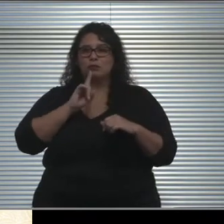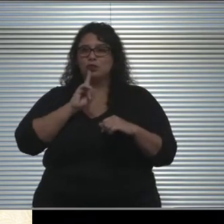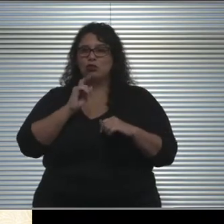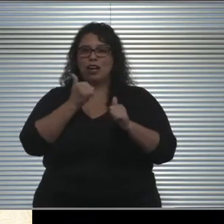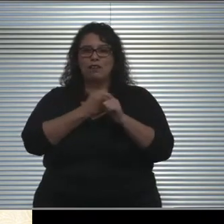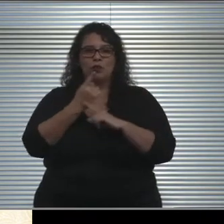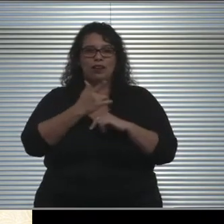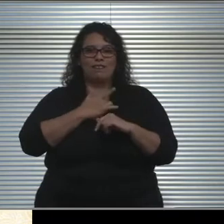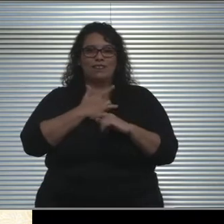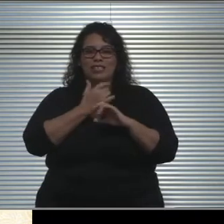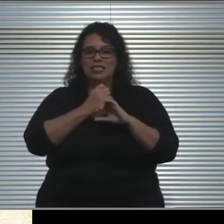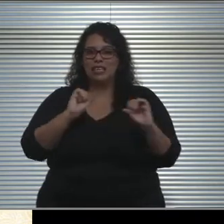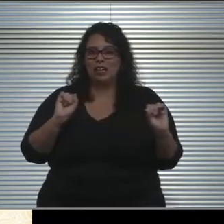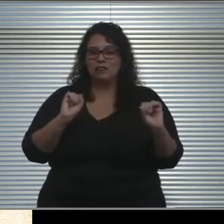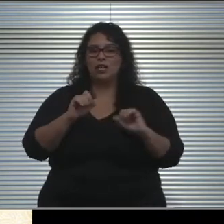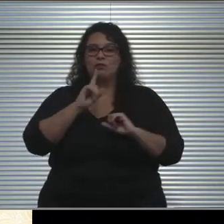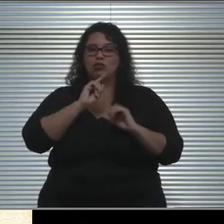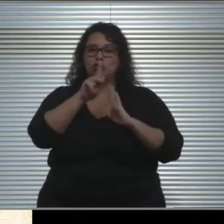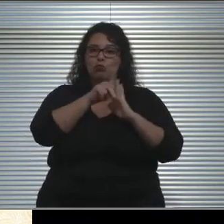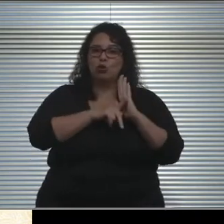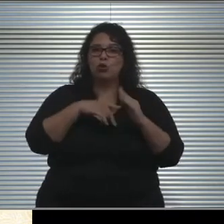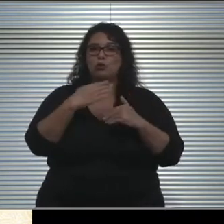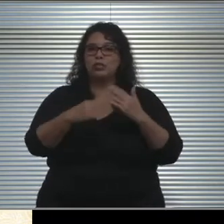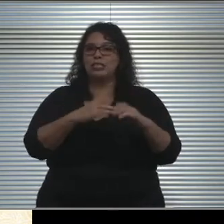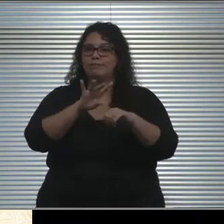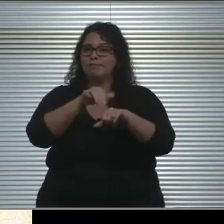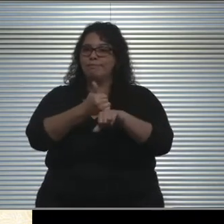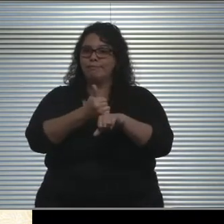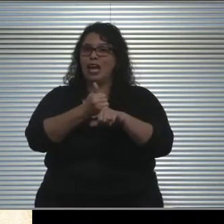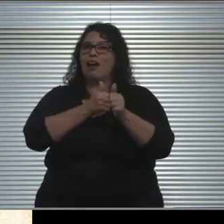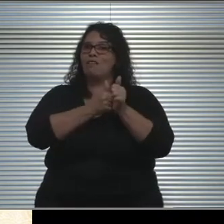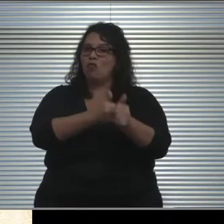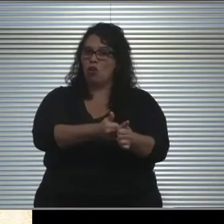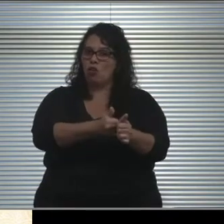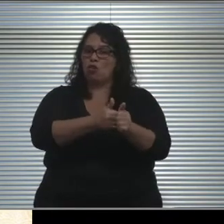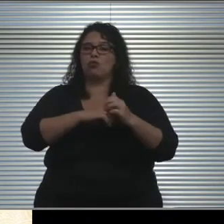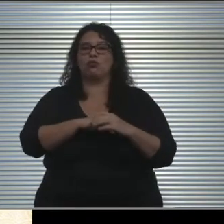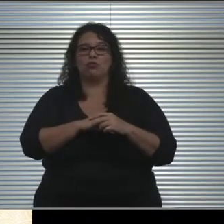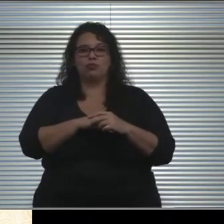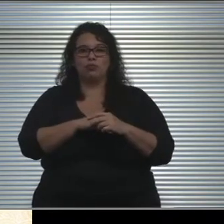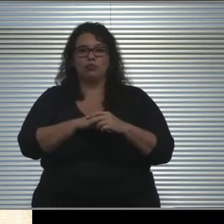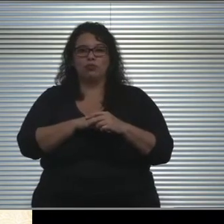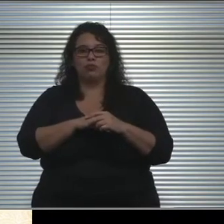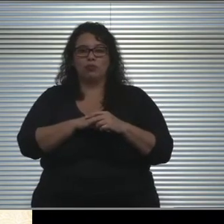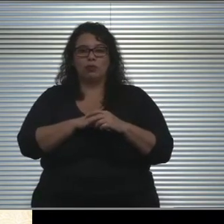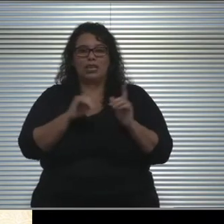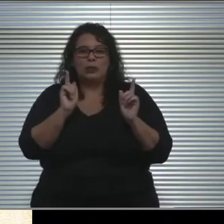and to ensure that the protocols and procedures put in place are being followed. But again, a very small number of our students